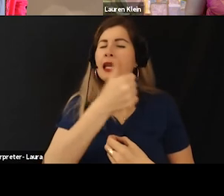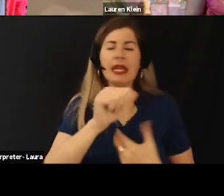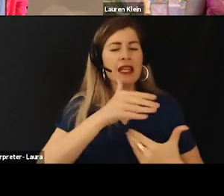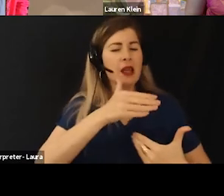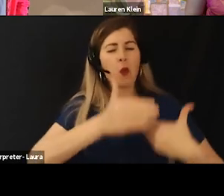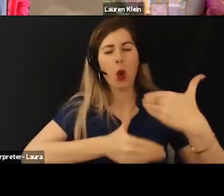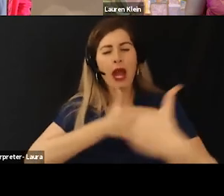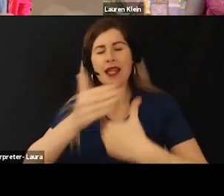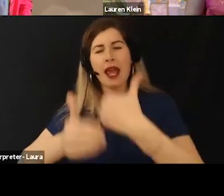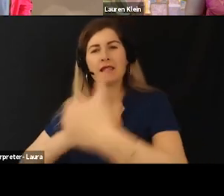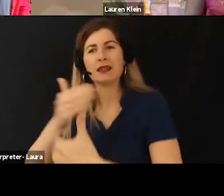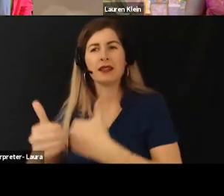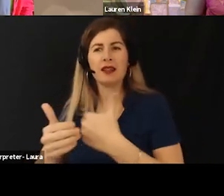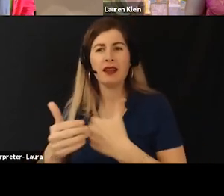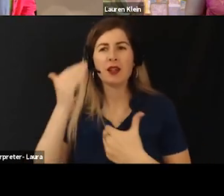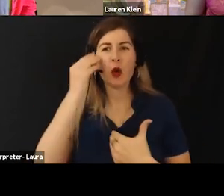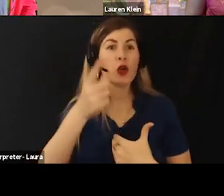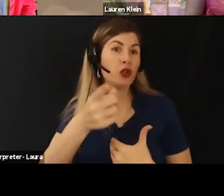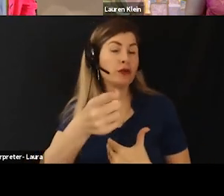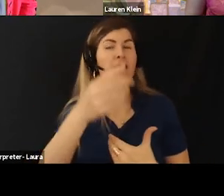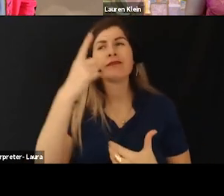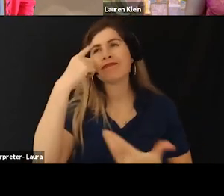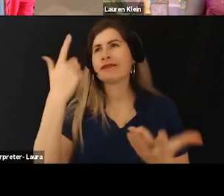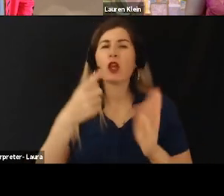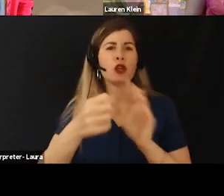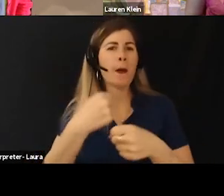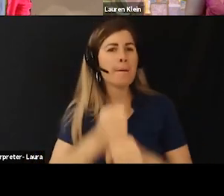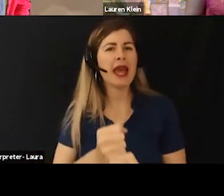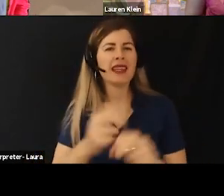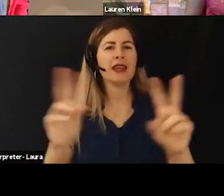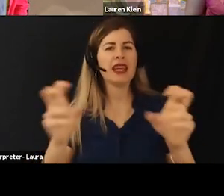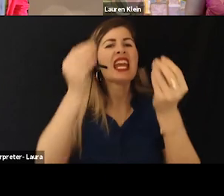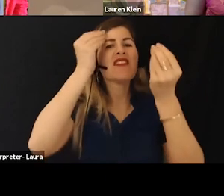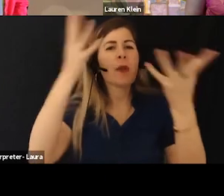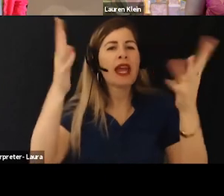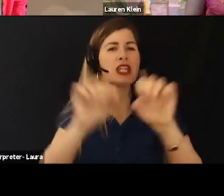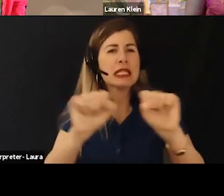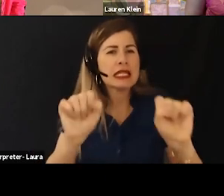You know you're, you're creating some kind of information system software product data system.